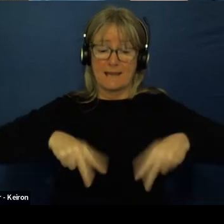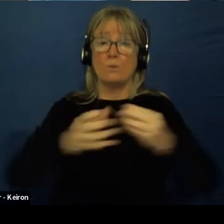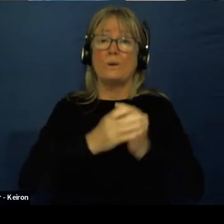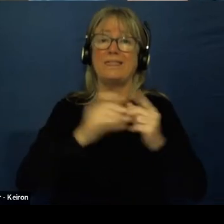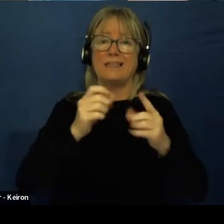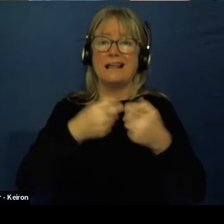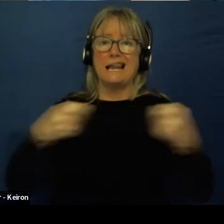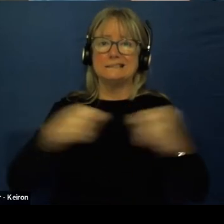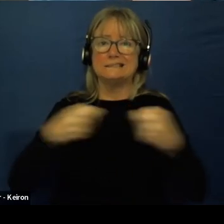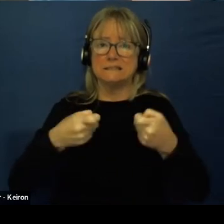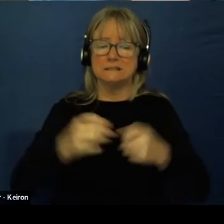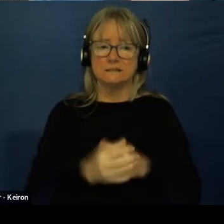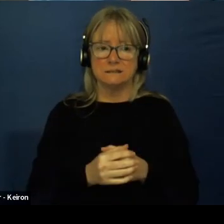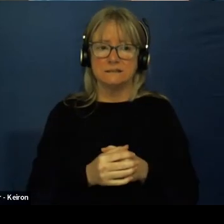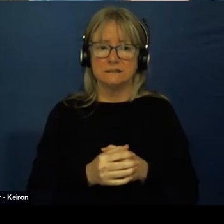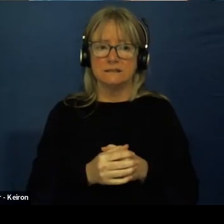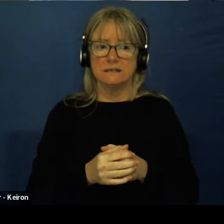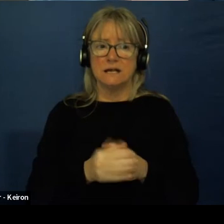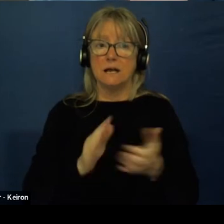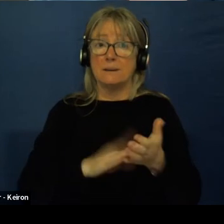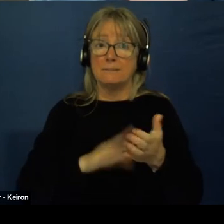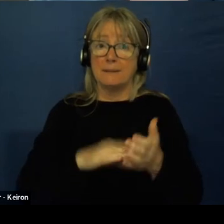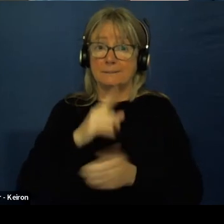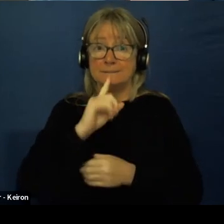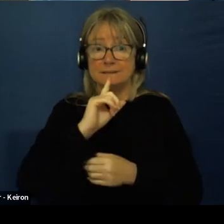There's a little bit more to story here, mom saying.